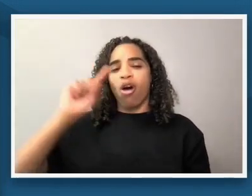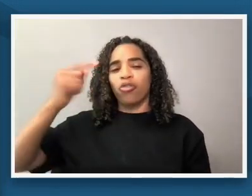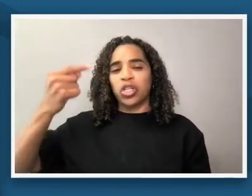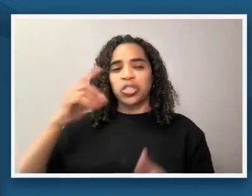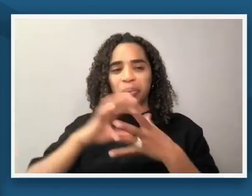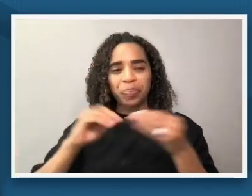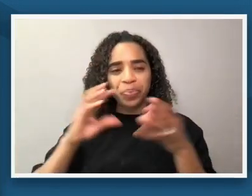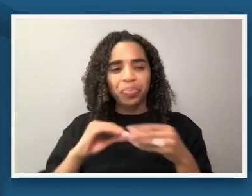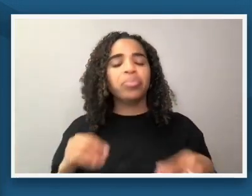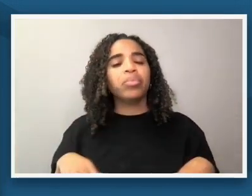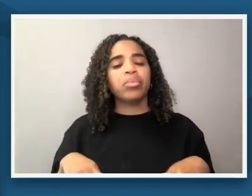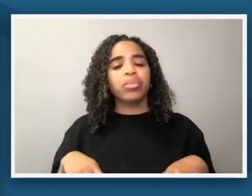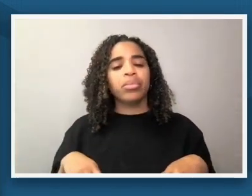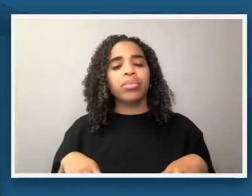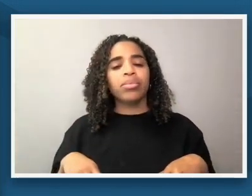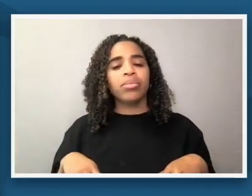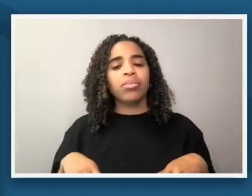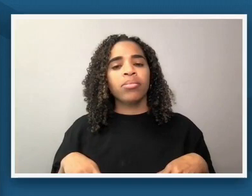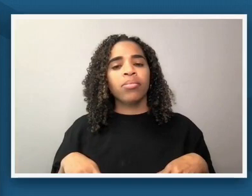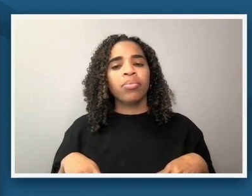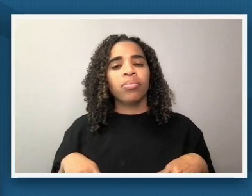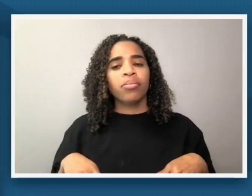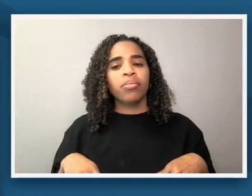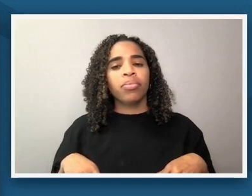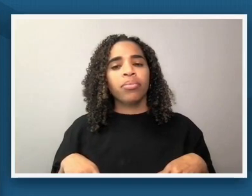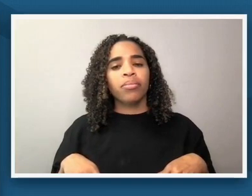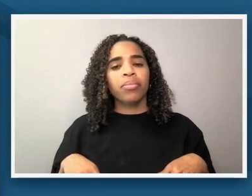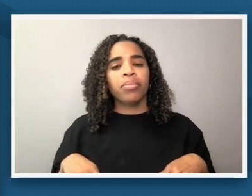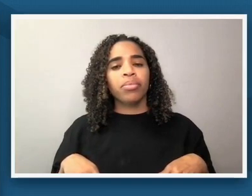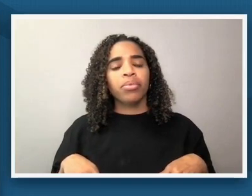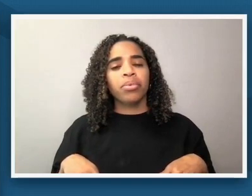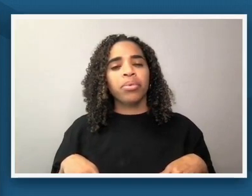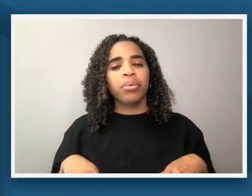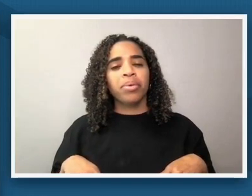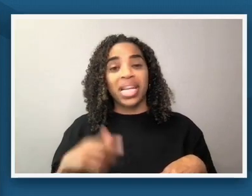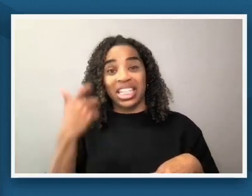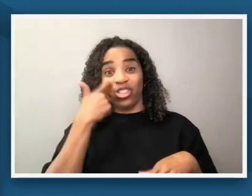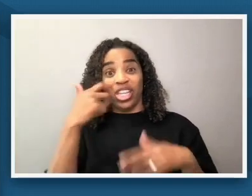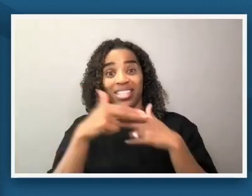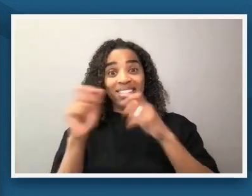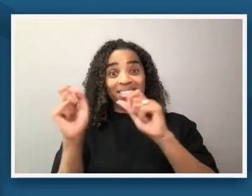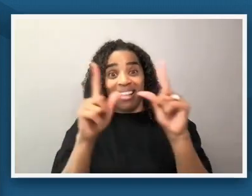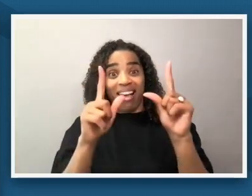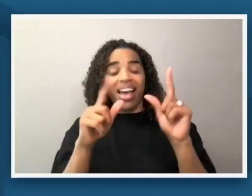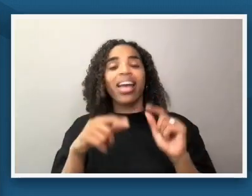can see um in the slide that was just up